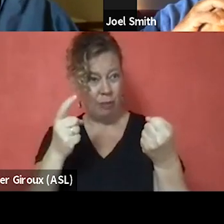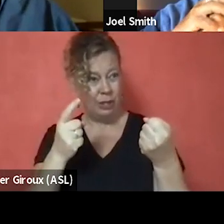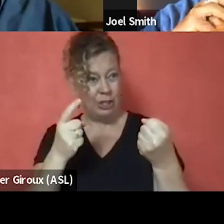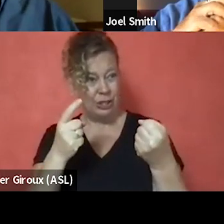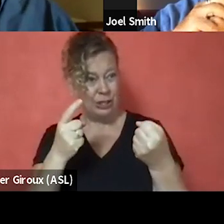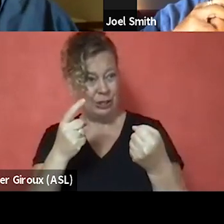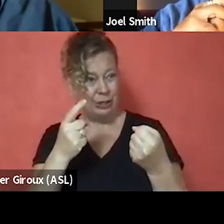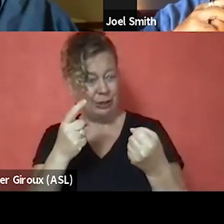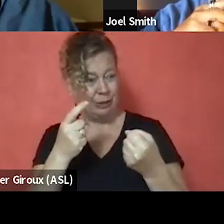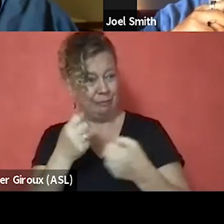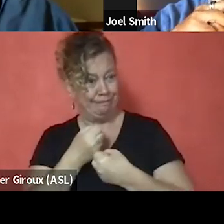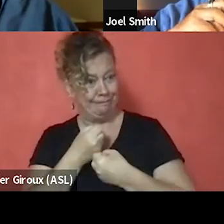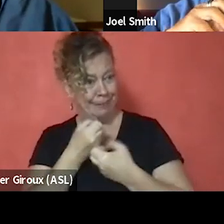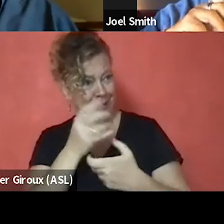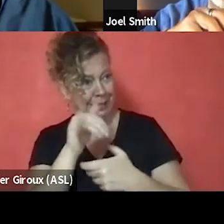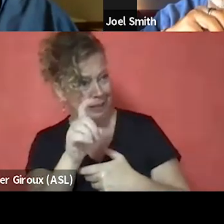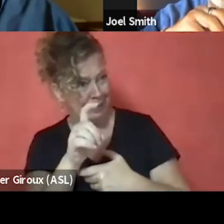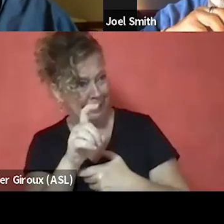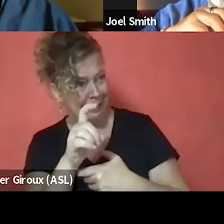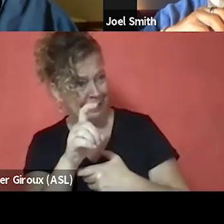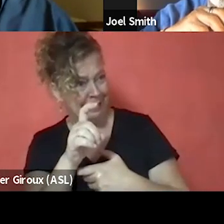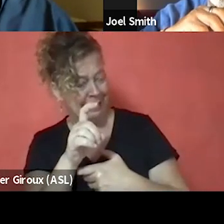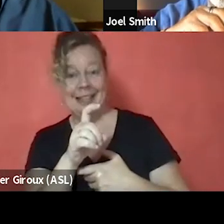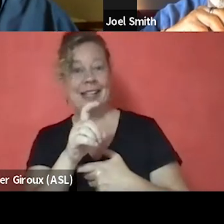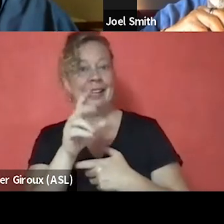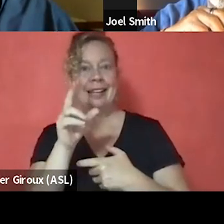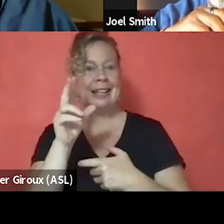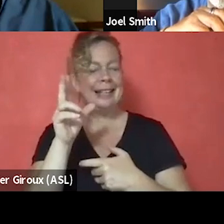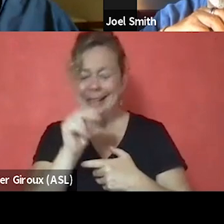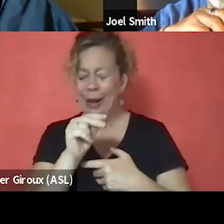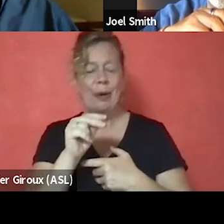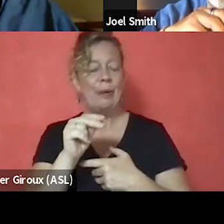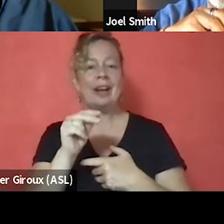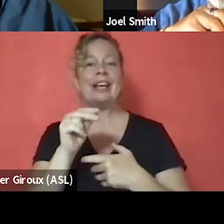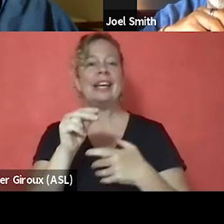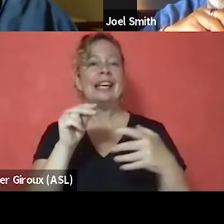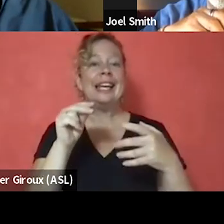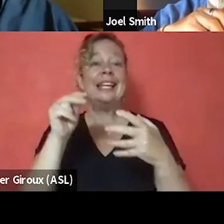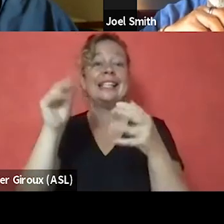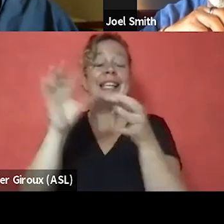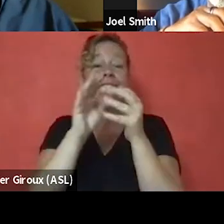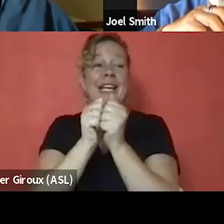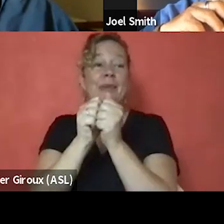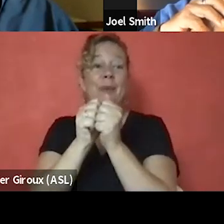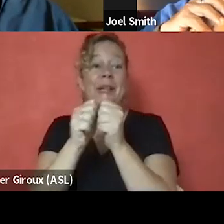Of course not. That's courtesy stigma. It is associated with the people around the person who's using.